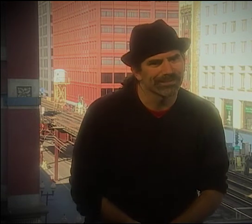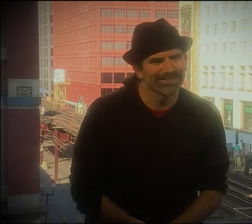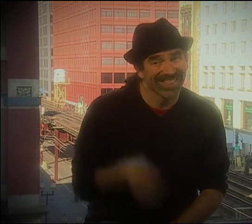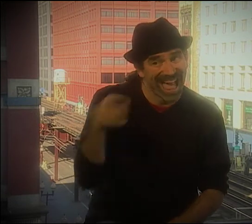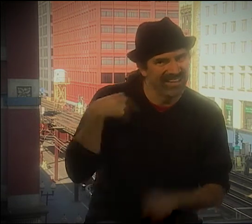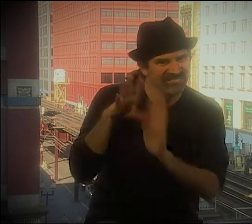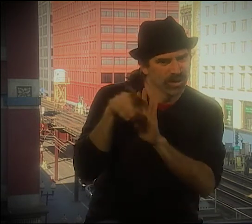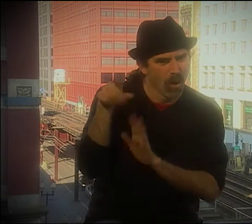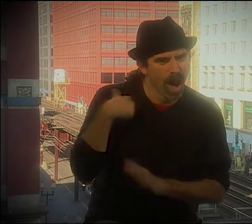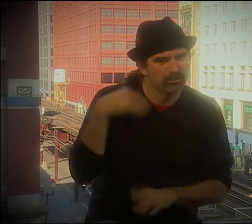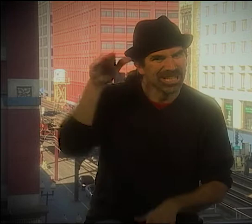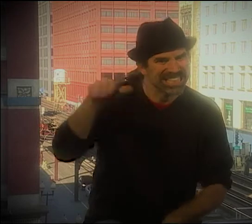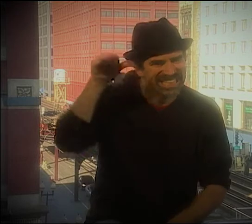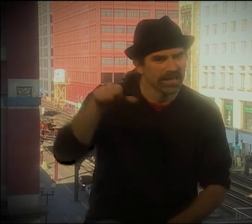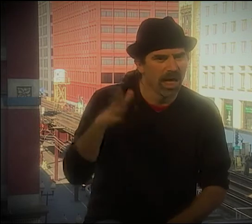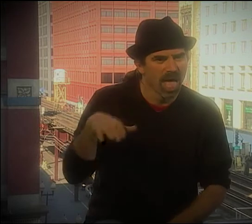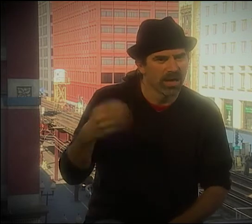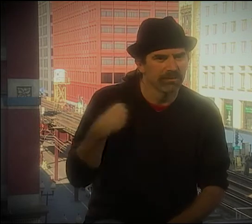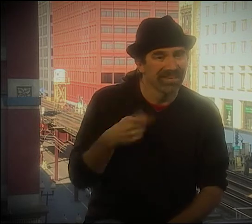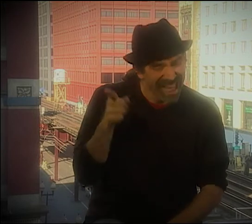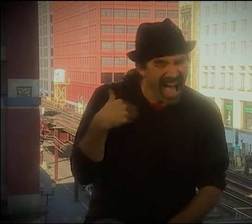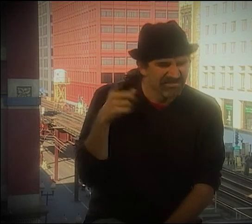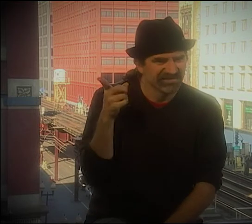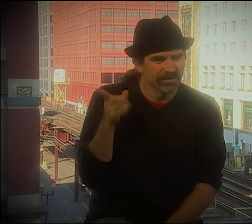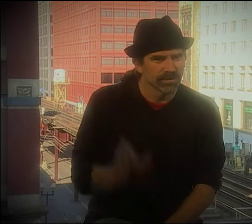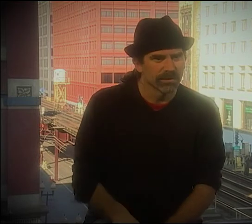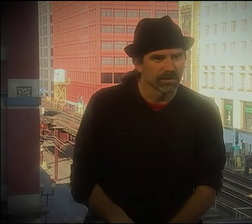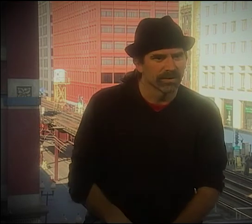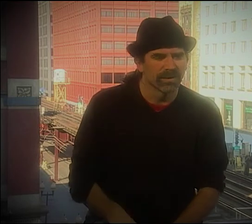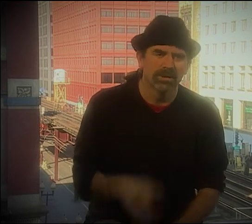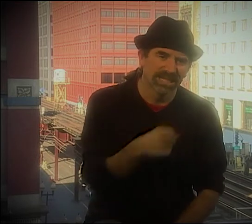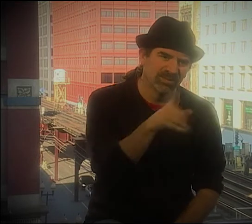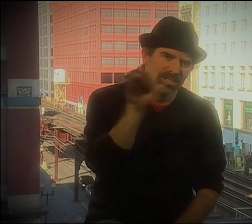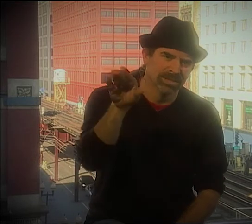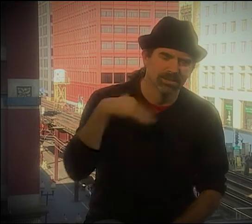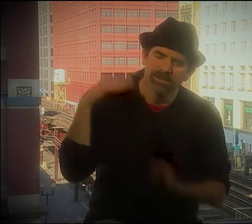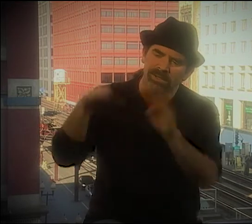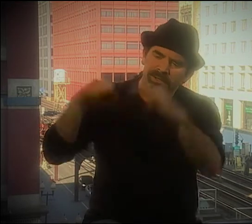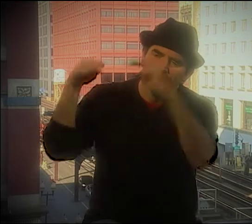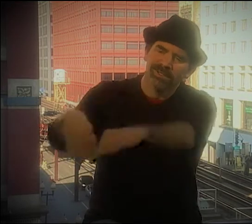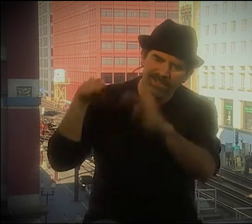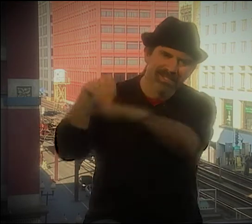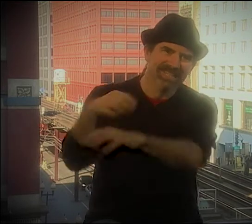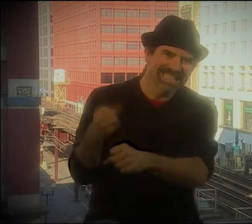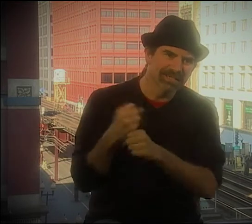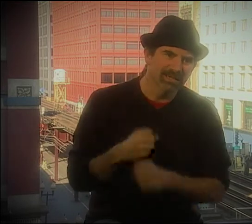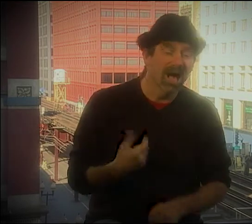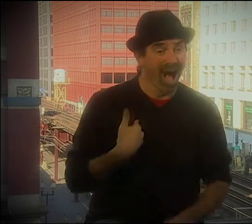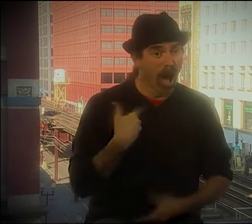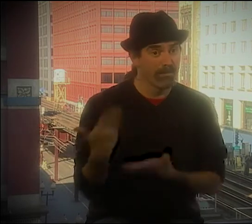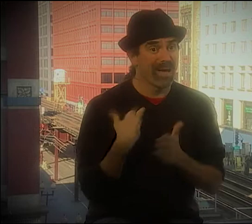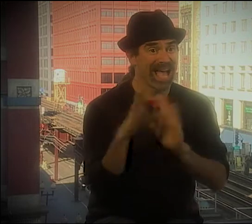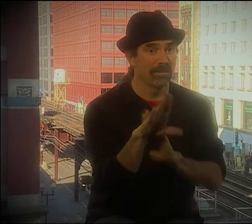YEAH, YEAH." SO THAT WAS IN BOSTON, 2 YEARS AGO, I THINK. THEY HAVE A VIDEO OF IT,